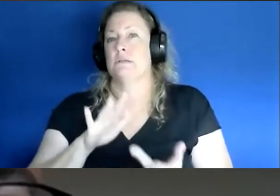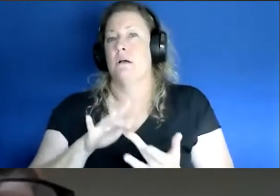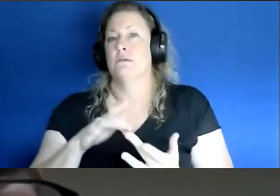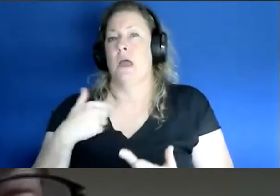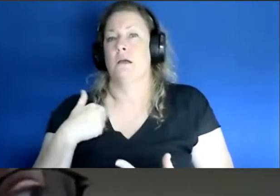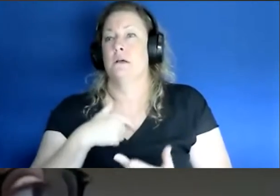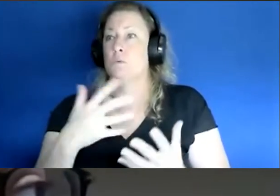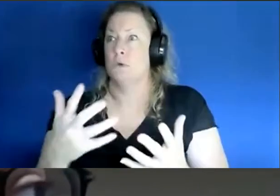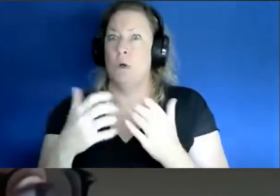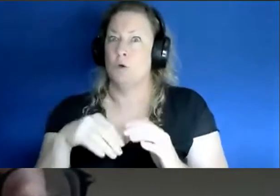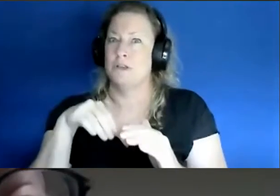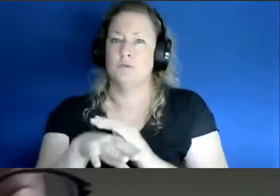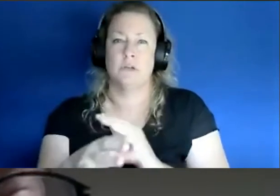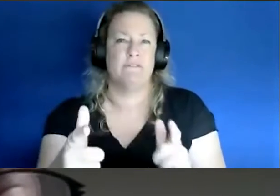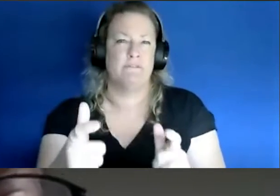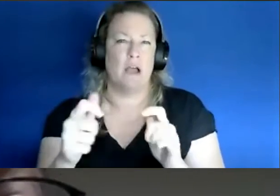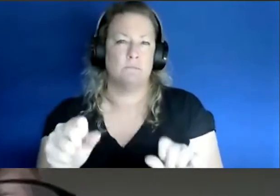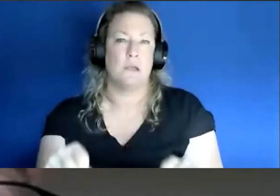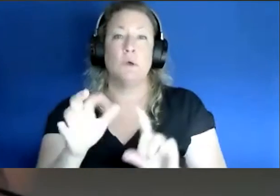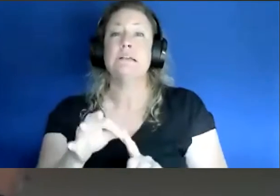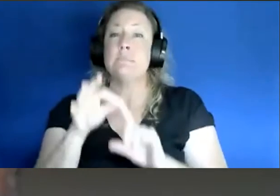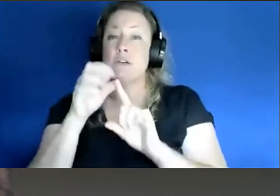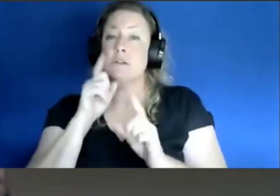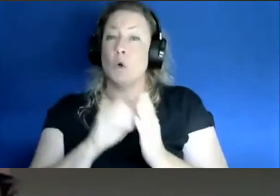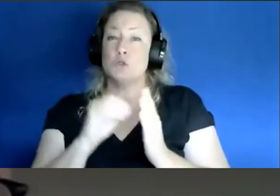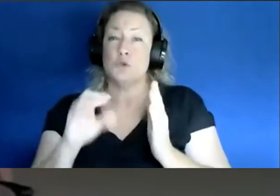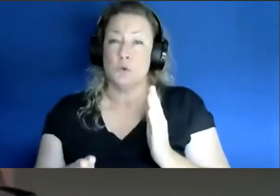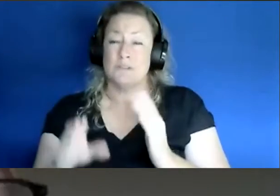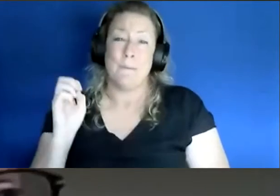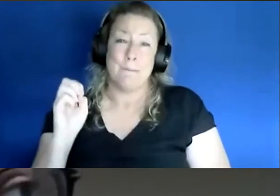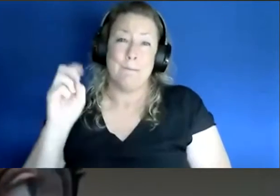in as quickly as possible, especially for students you know students go back to school, I think here